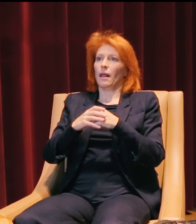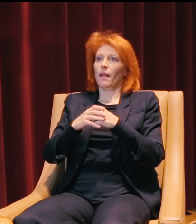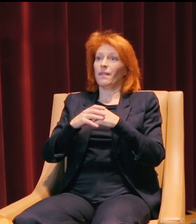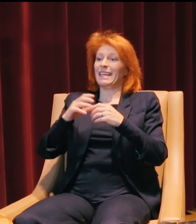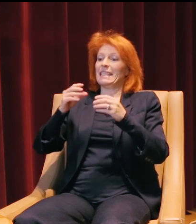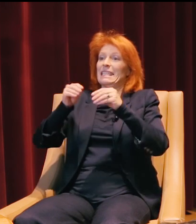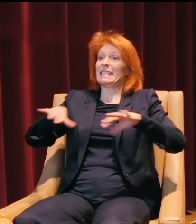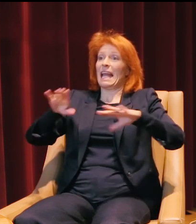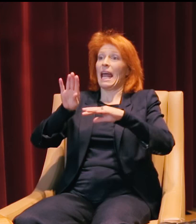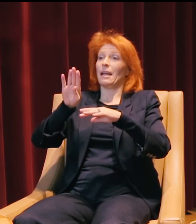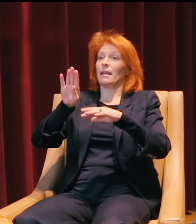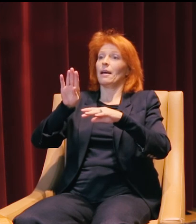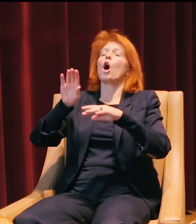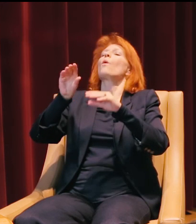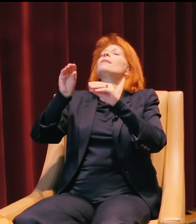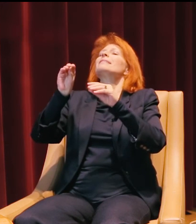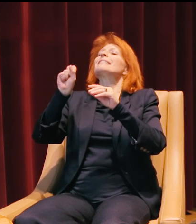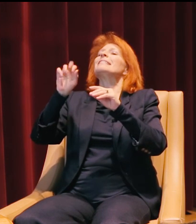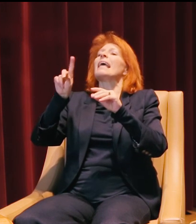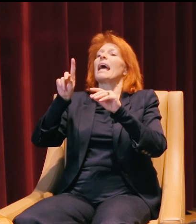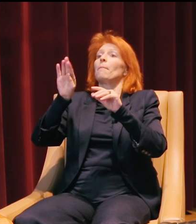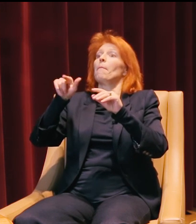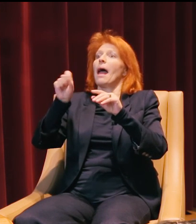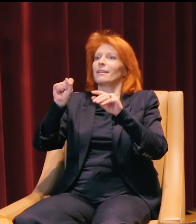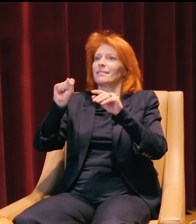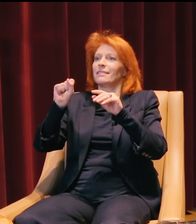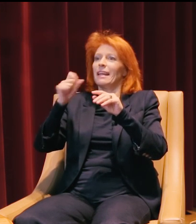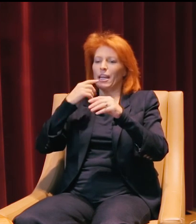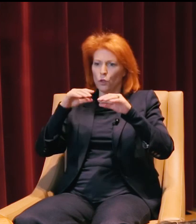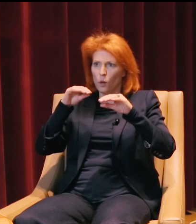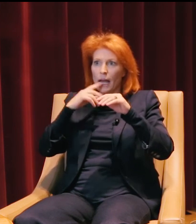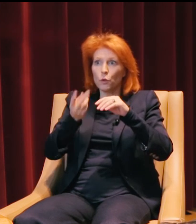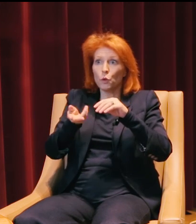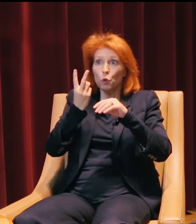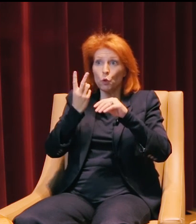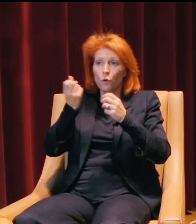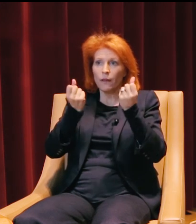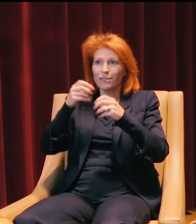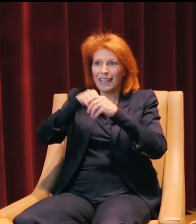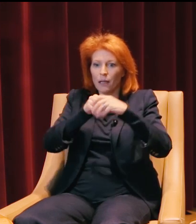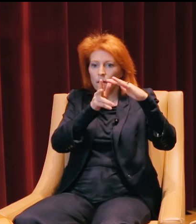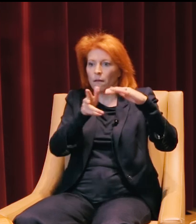had to be just right, and there were only about 10 of us and it needed to fit two vehicles inside.